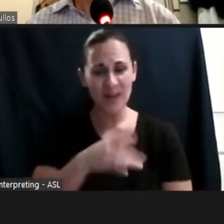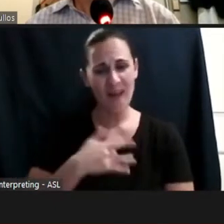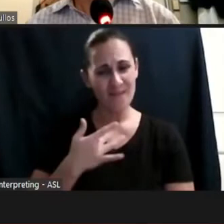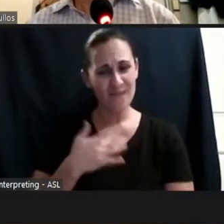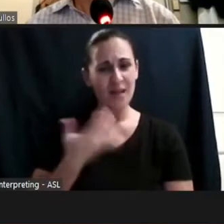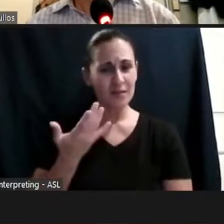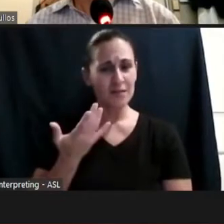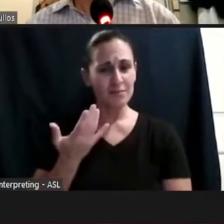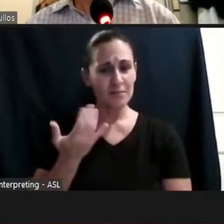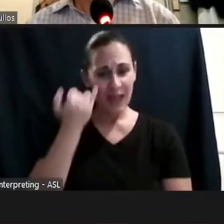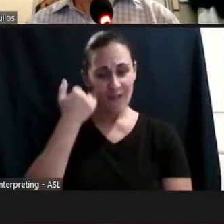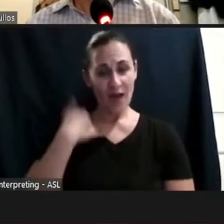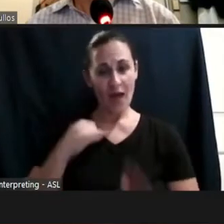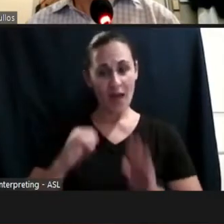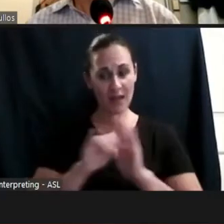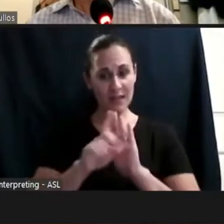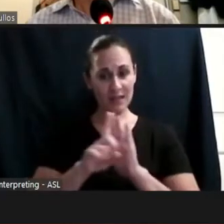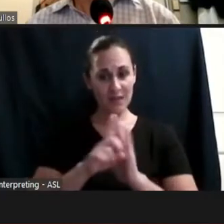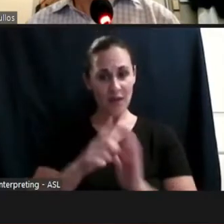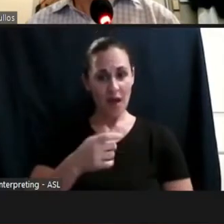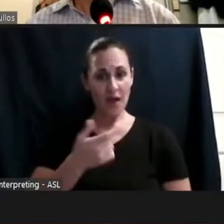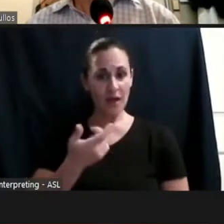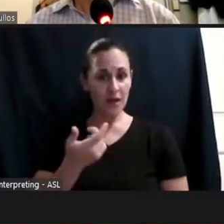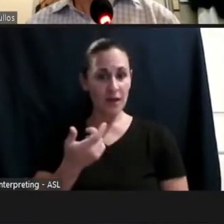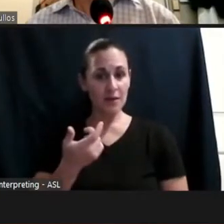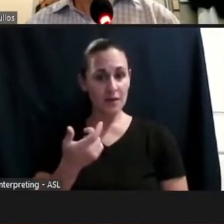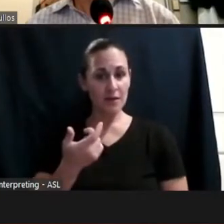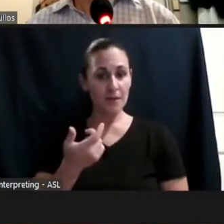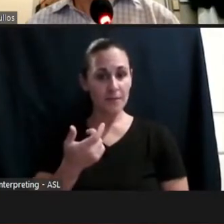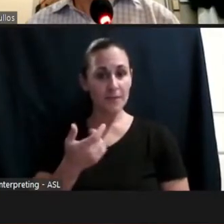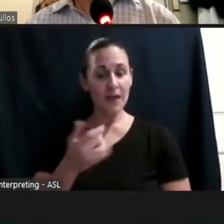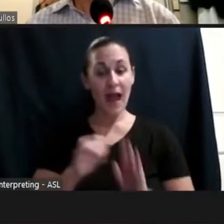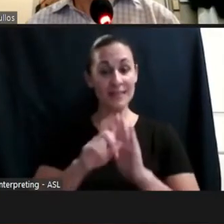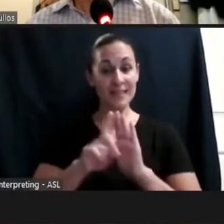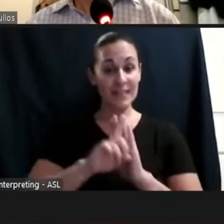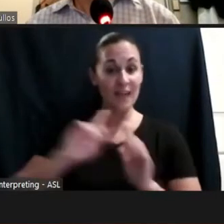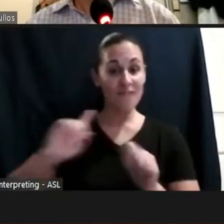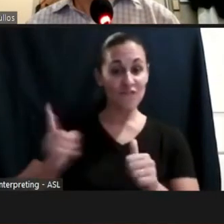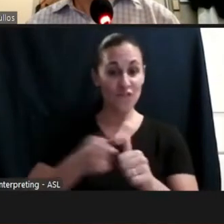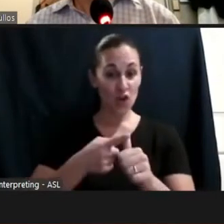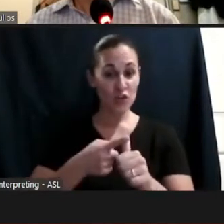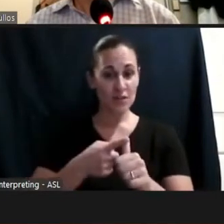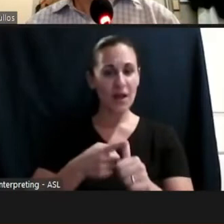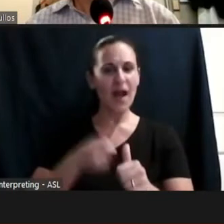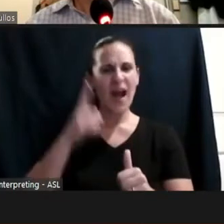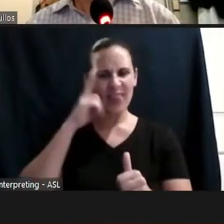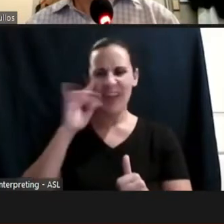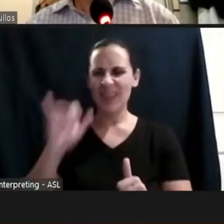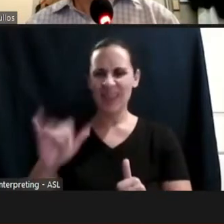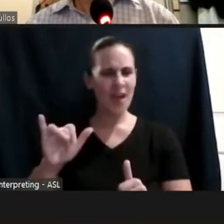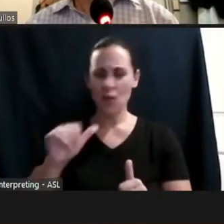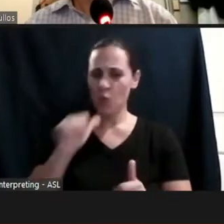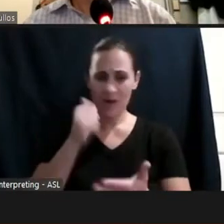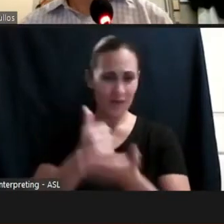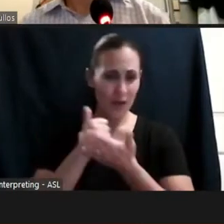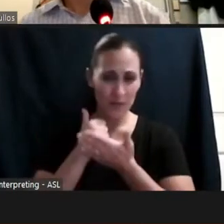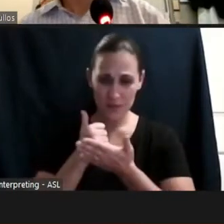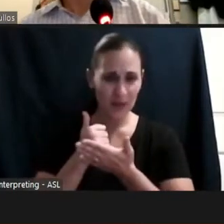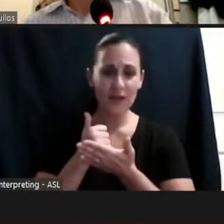identified as identity 1st at that time it would've been a detriment. And people would abuse